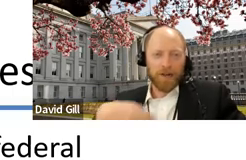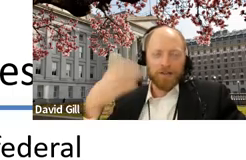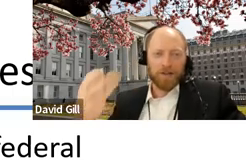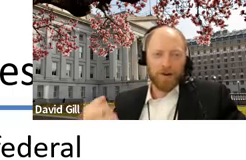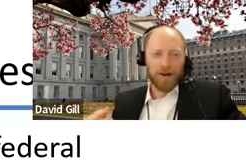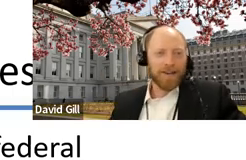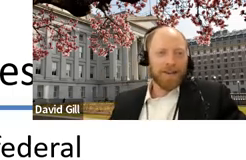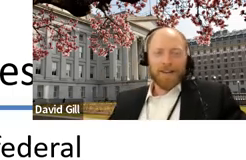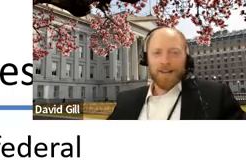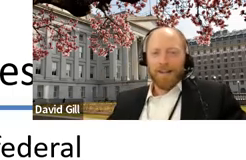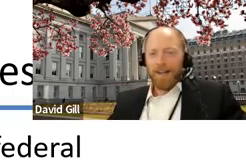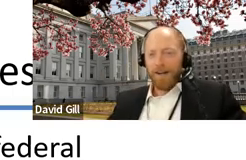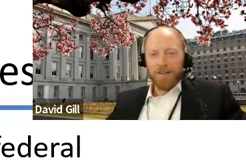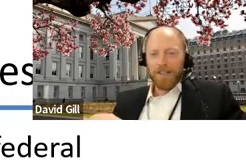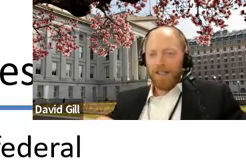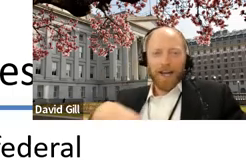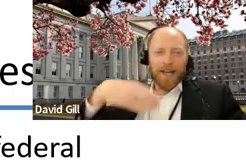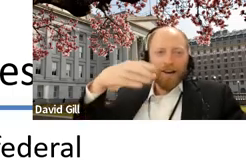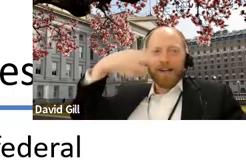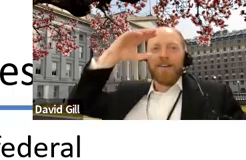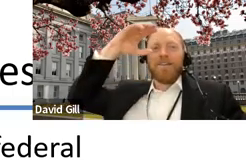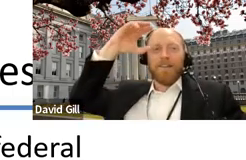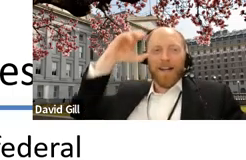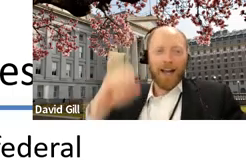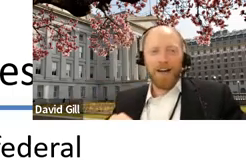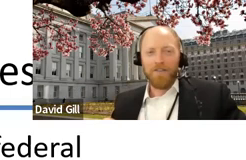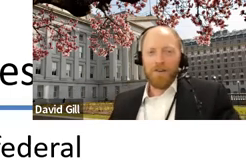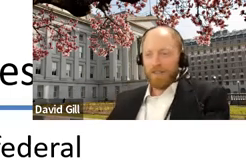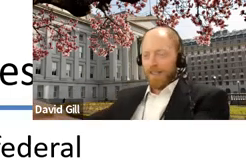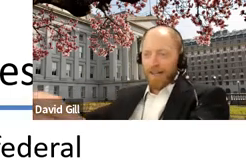or the liquor store like the high-end liquor is like high level.